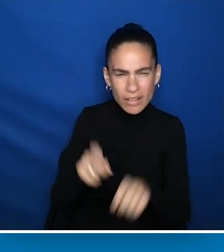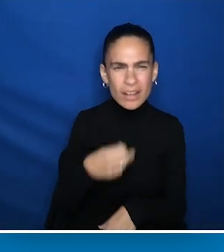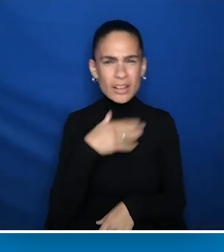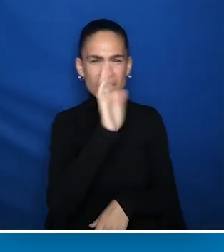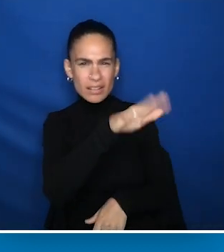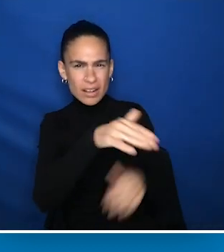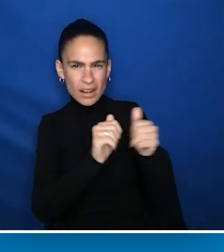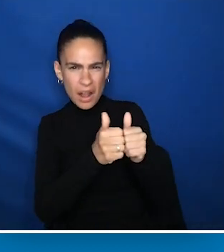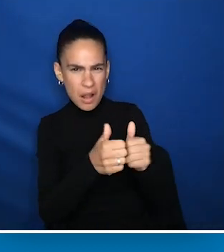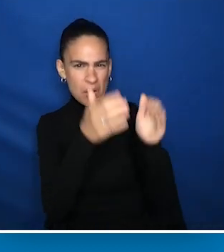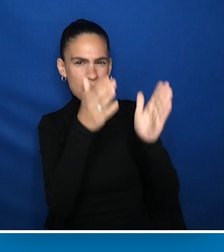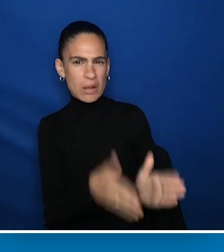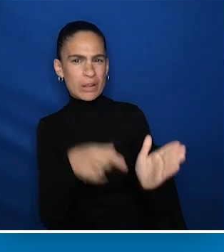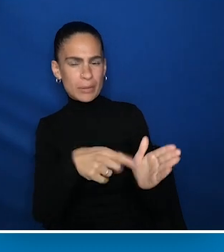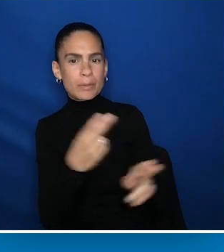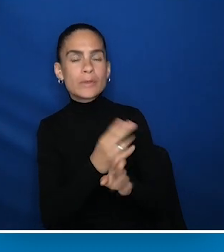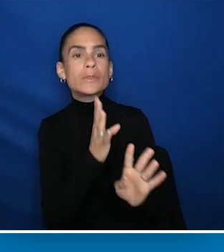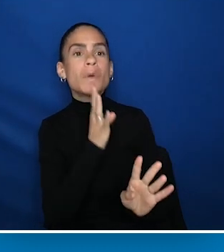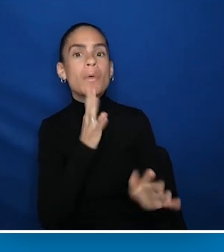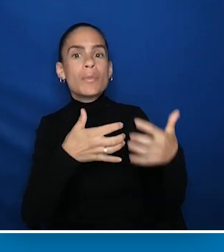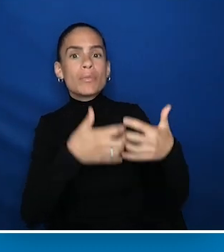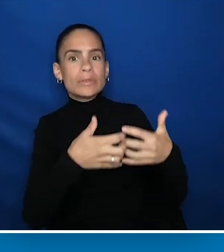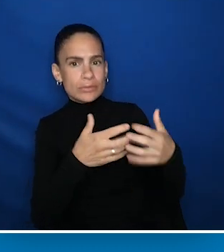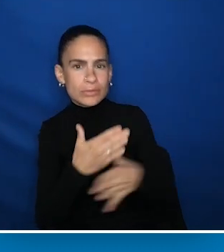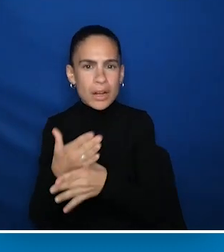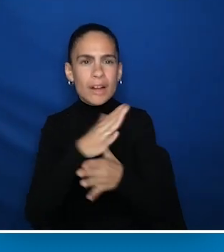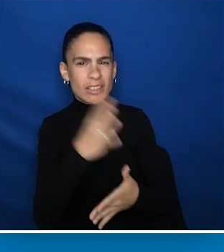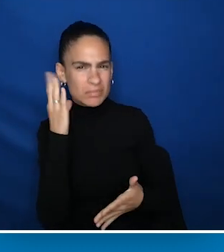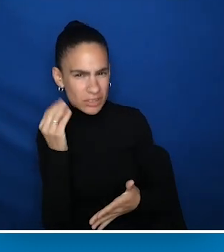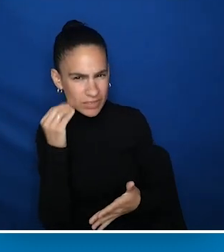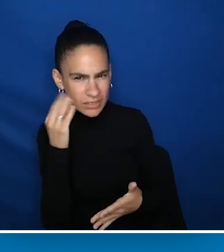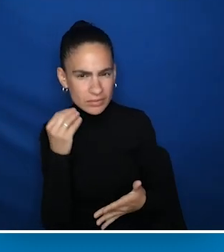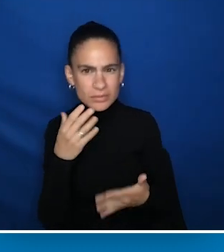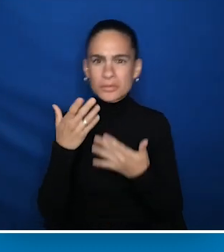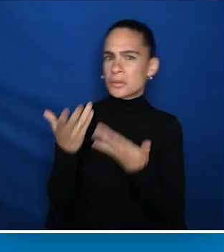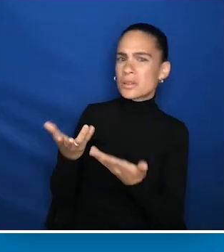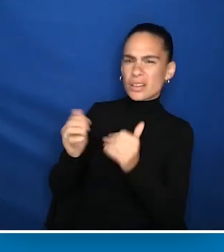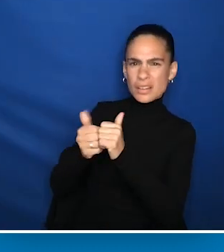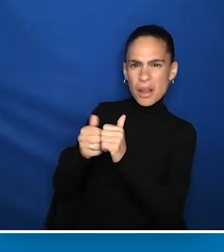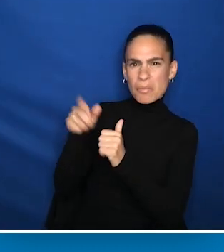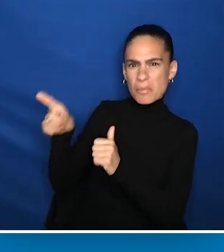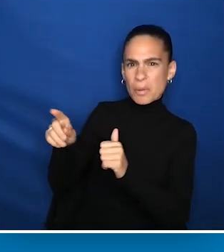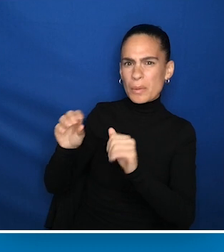How will my friend who uses a talker device share her experiences to the group? How will my friend, without a smartphone,